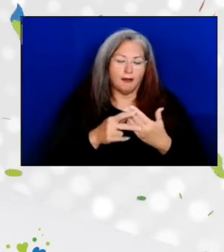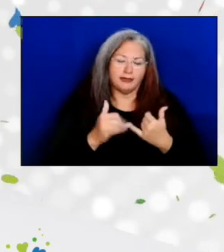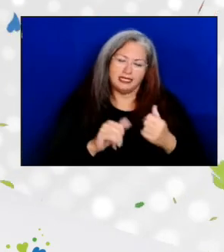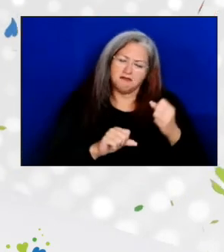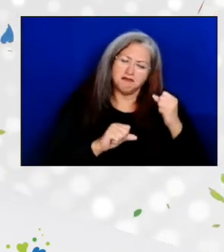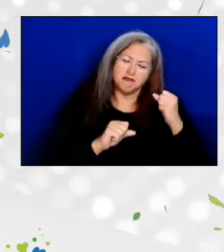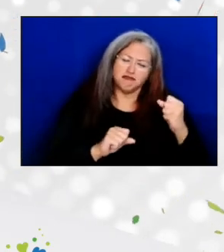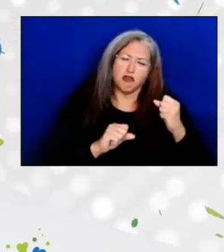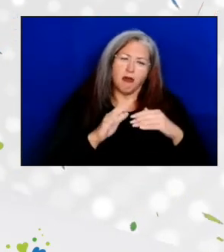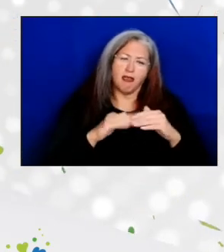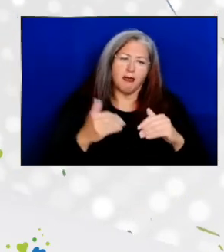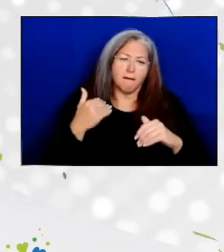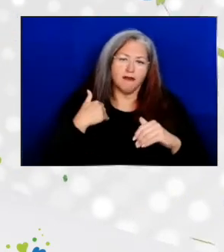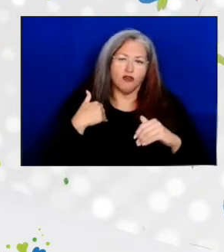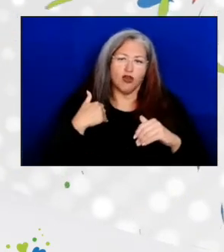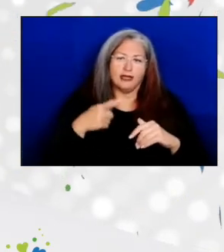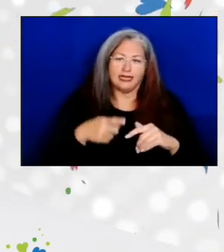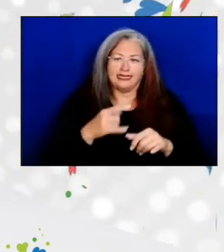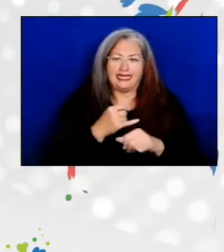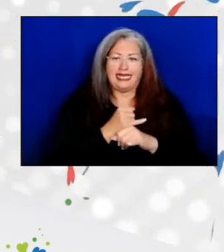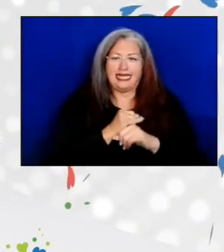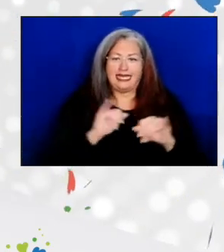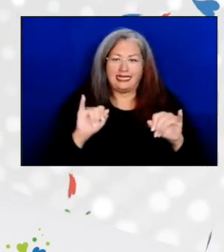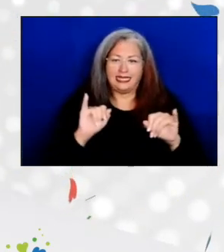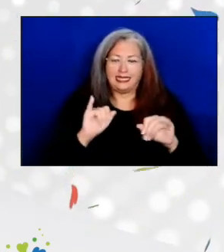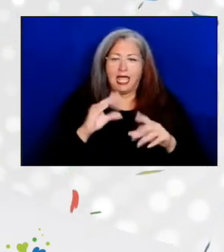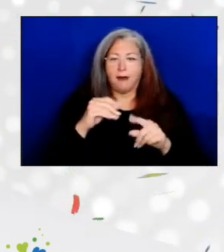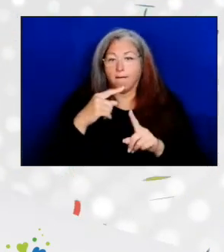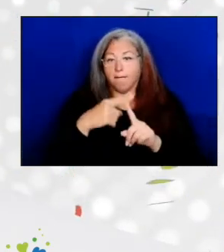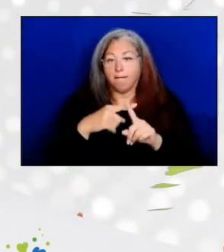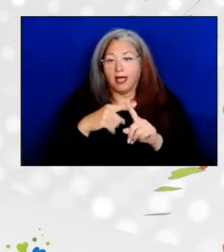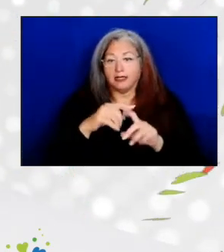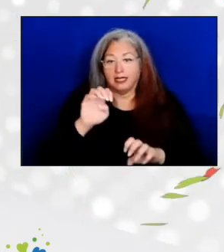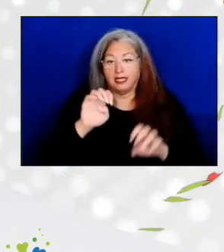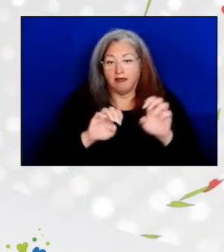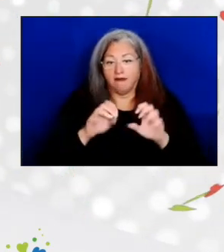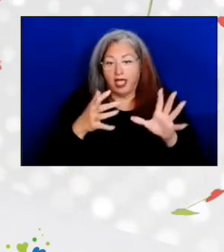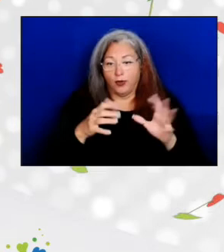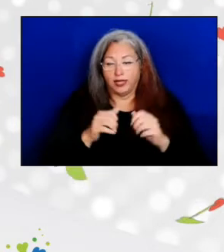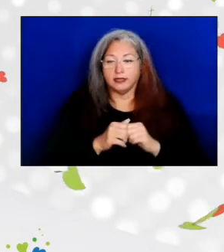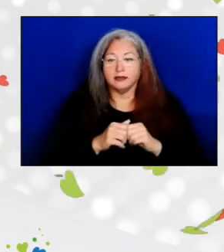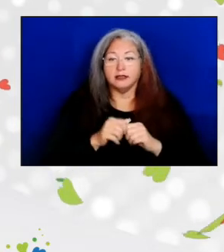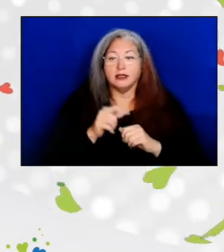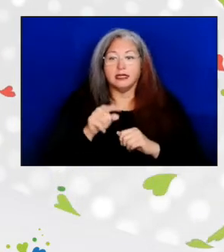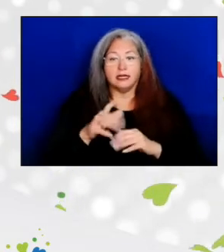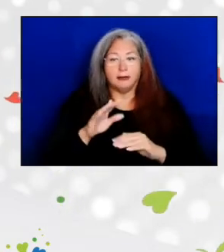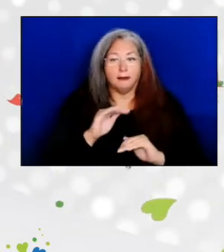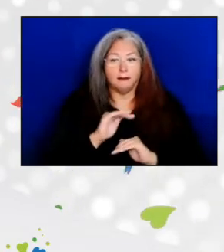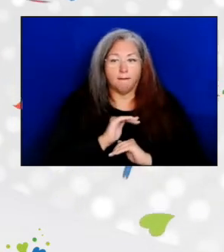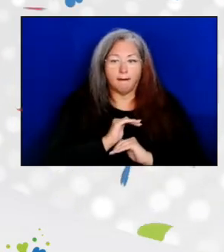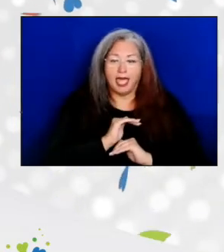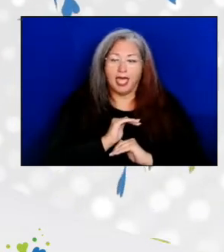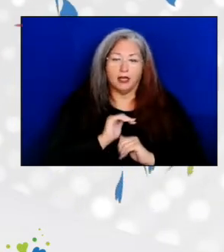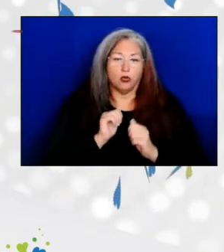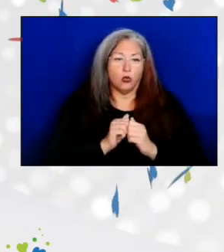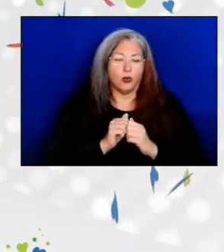It has been independently positively evaluated. It has met an incredible challenge during COVID